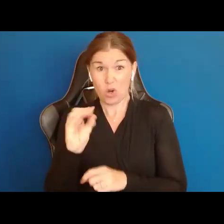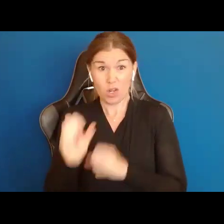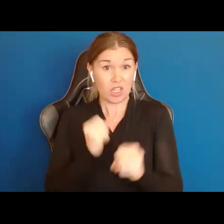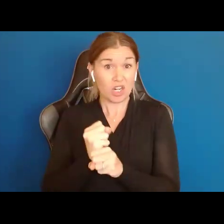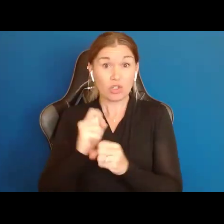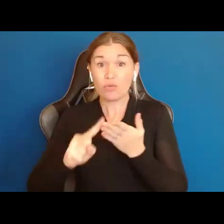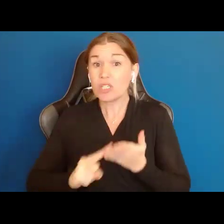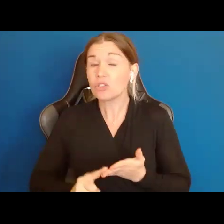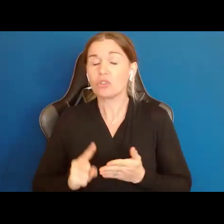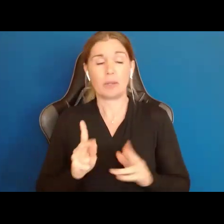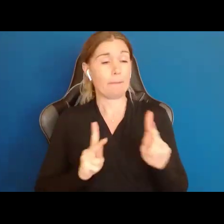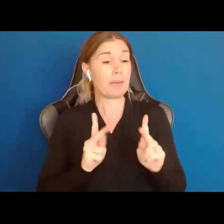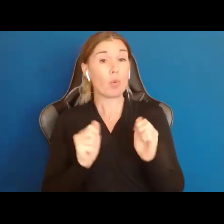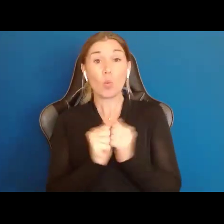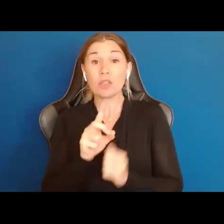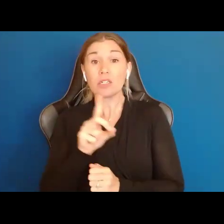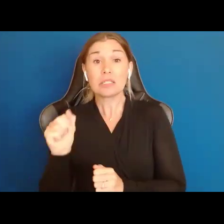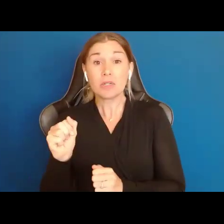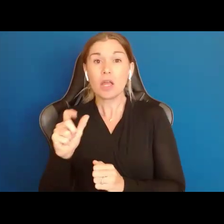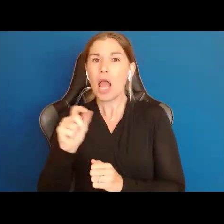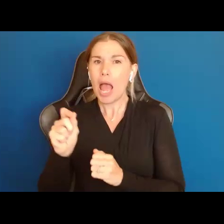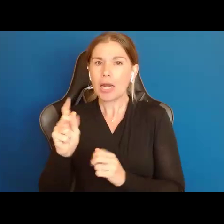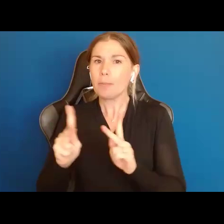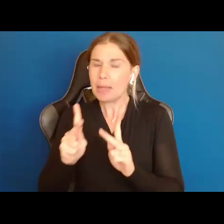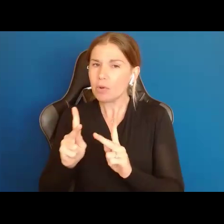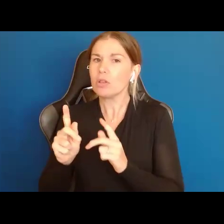with Disabilities, particularly people with Intellectual and Developmental Disabilities,